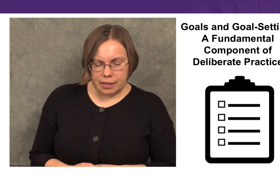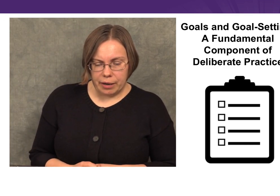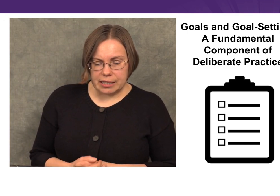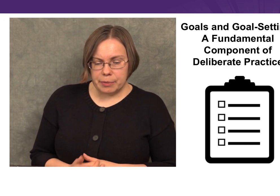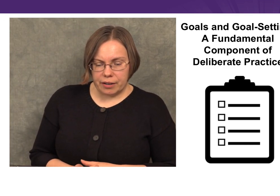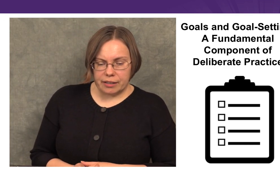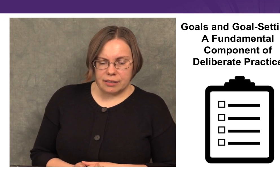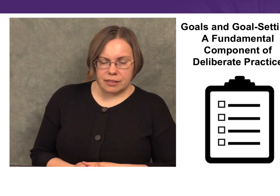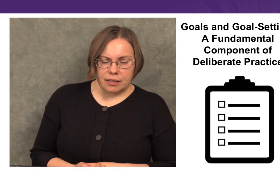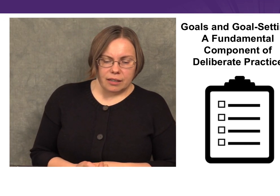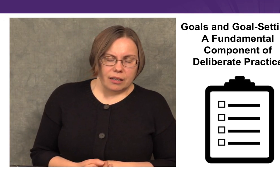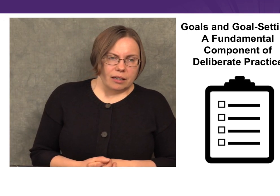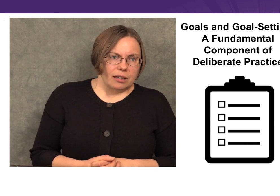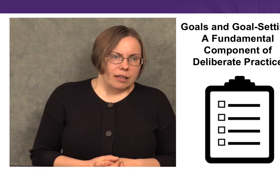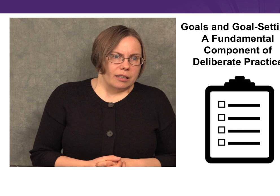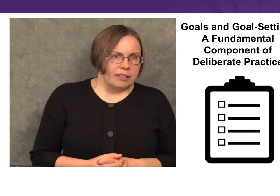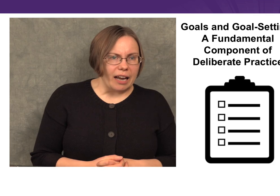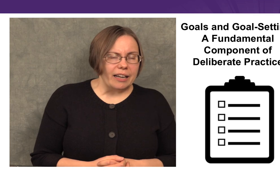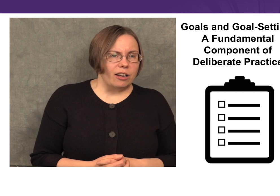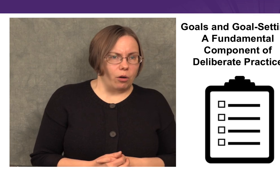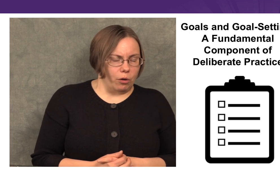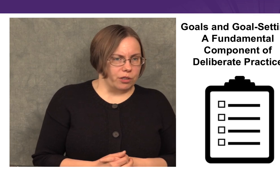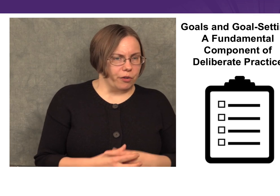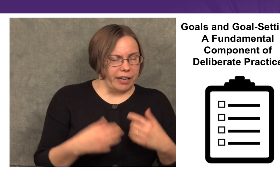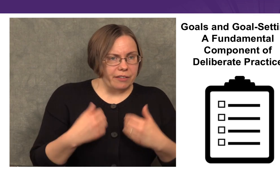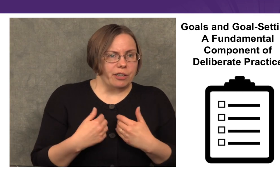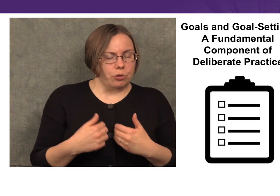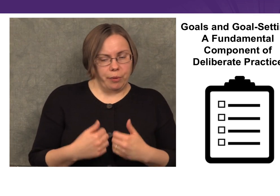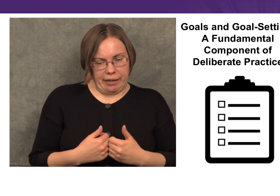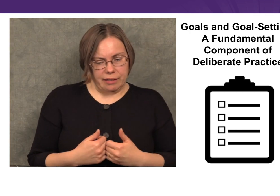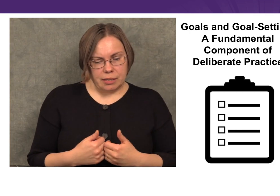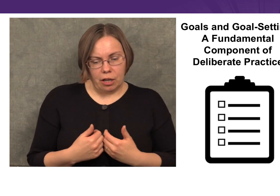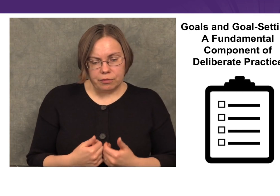because in my experience setting goals for individual practice,